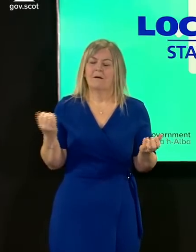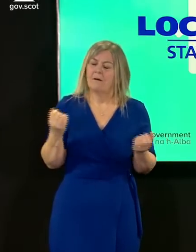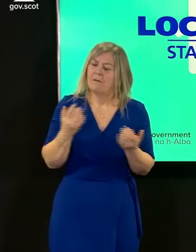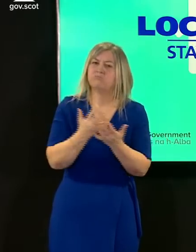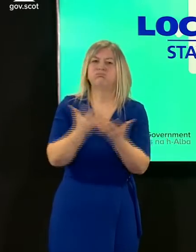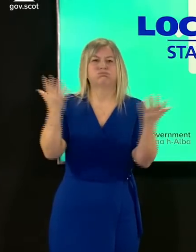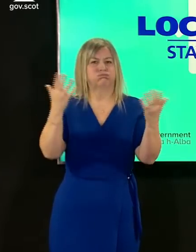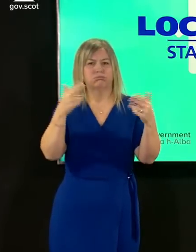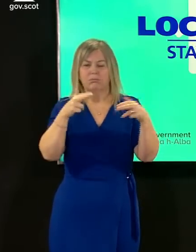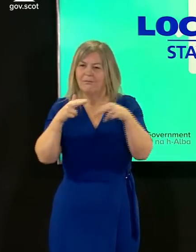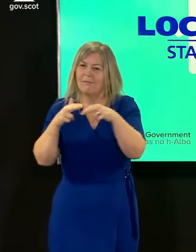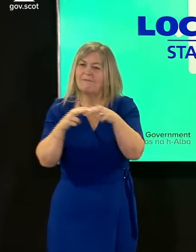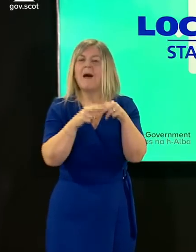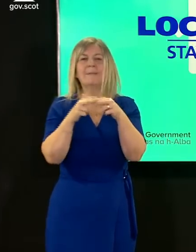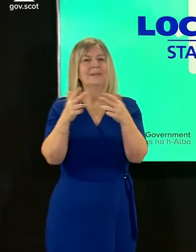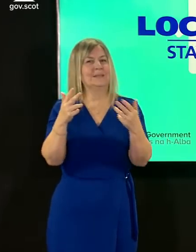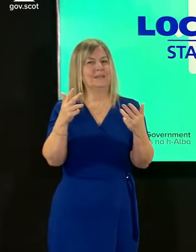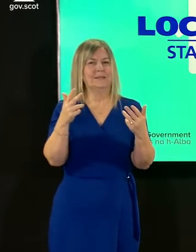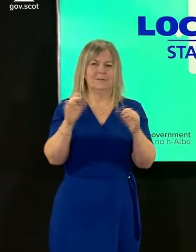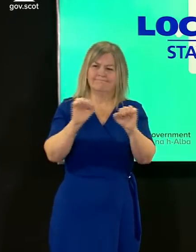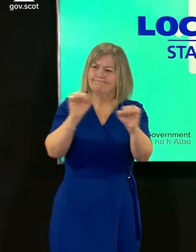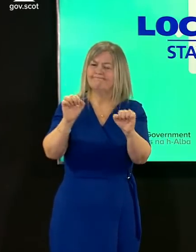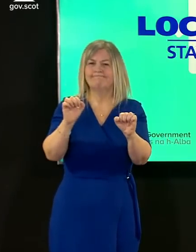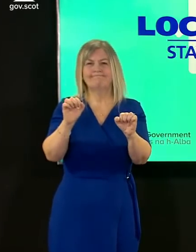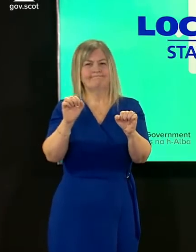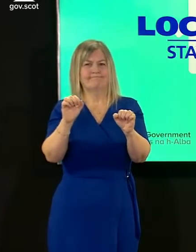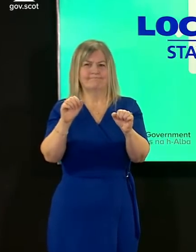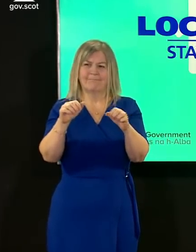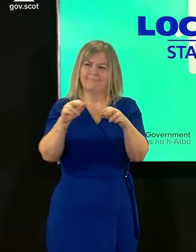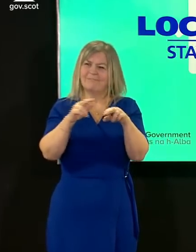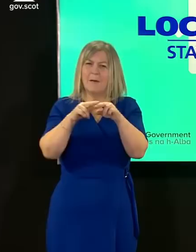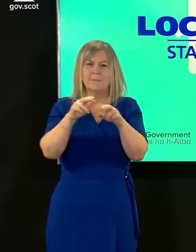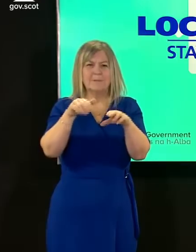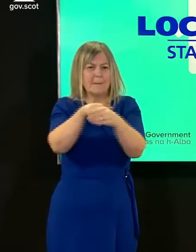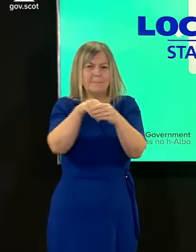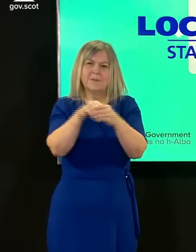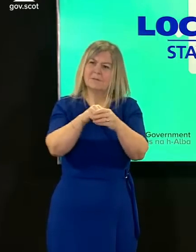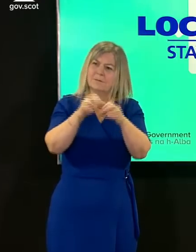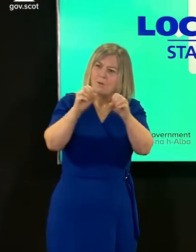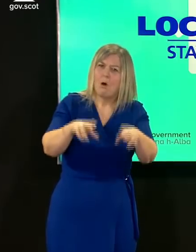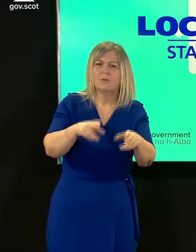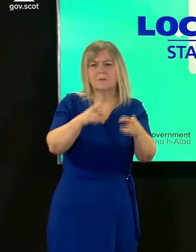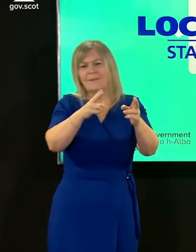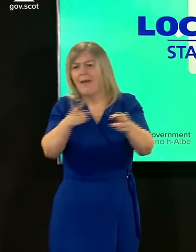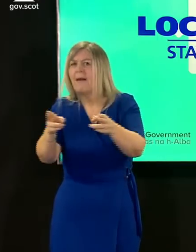who have lost loved ones to this virus as the figures i read out at the start remind us